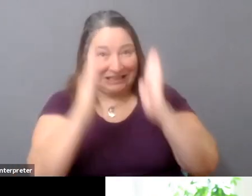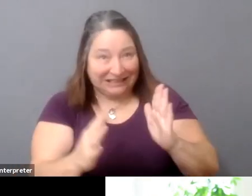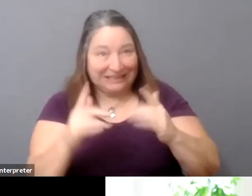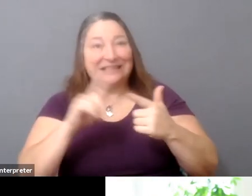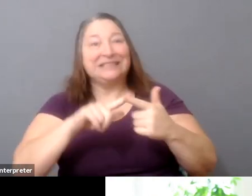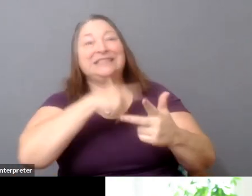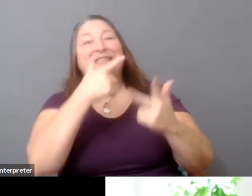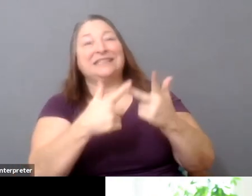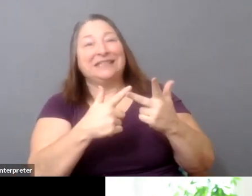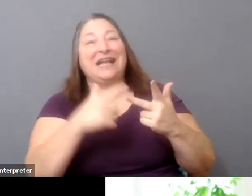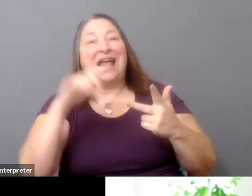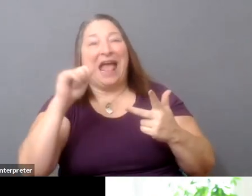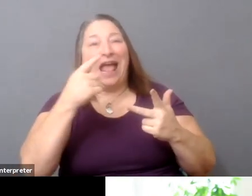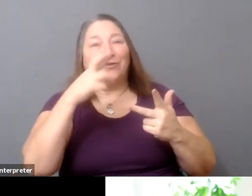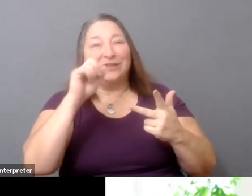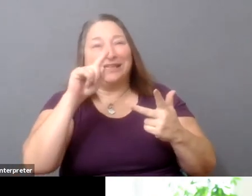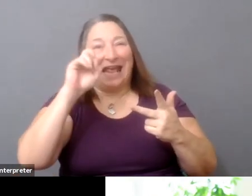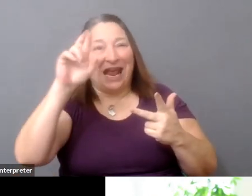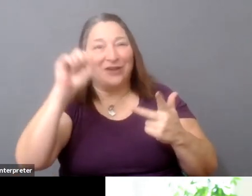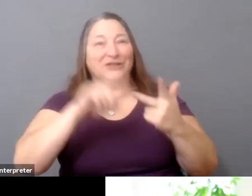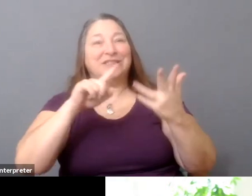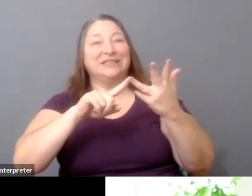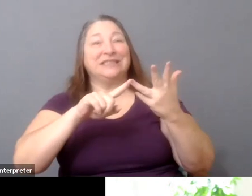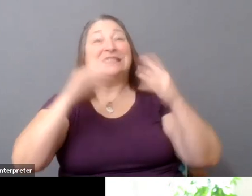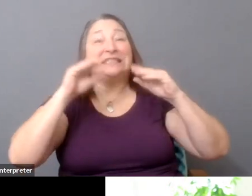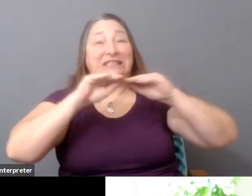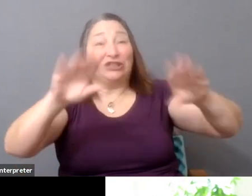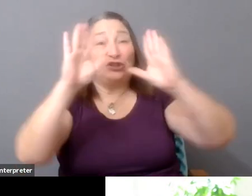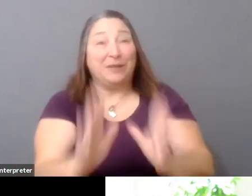aggregators, distributors, exhibitors, and critics.